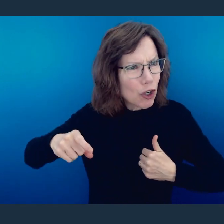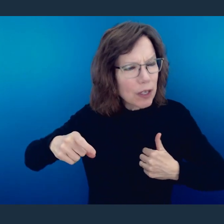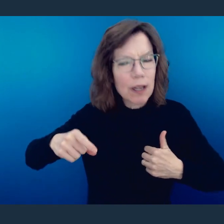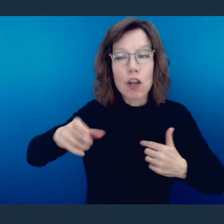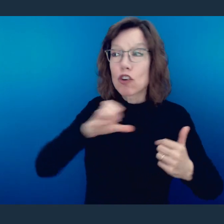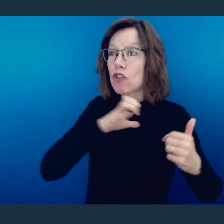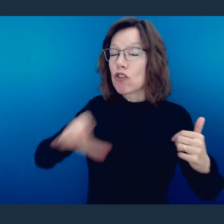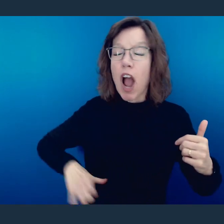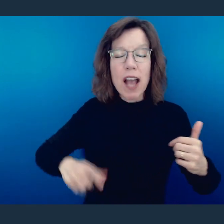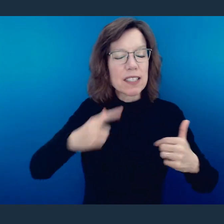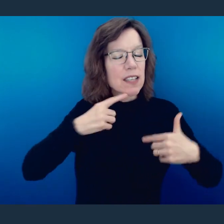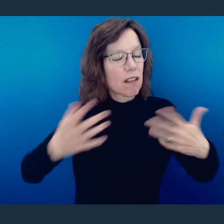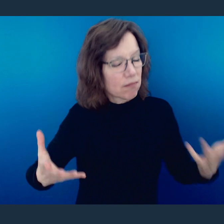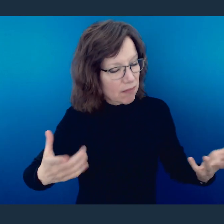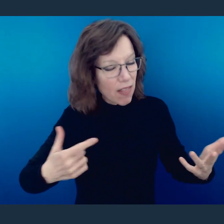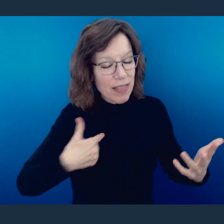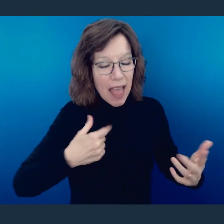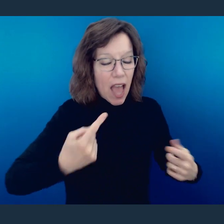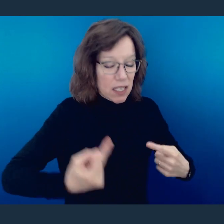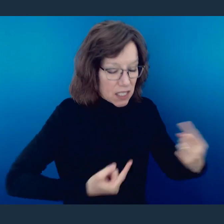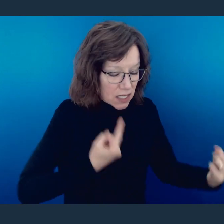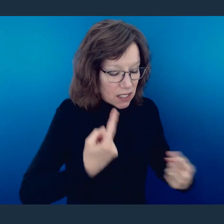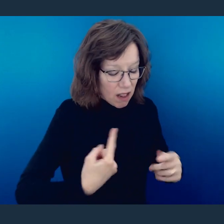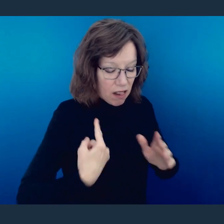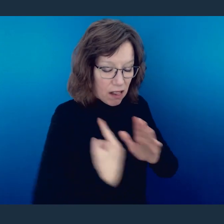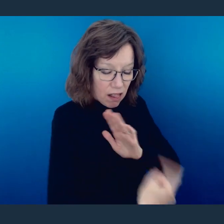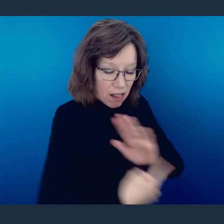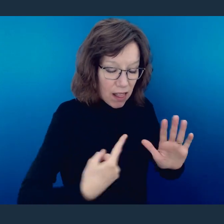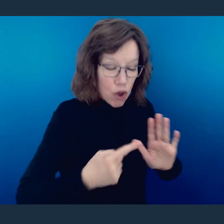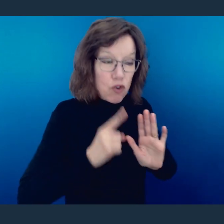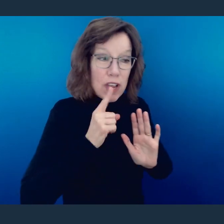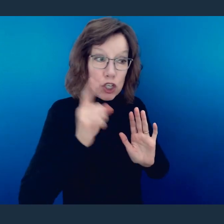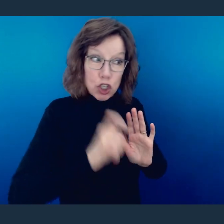rudeness, the criticism, the slander that was applied to Me could have been applied